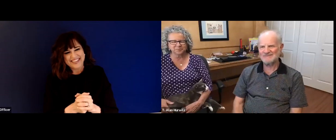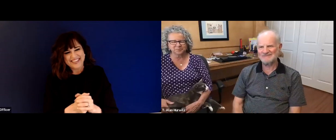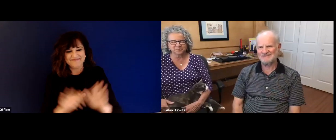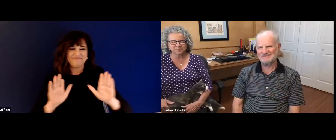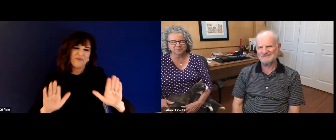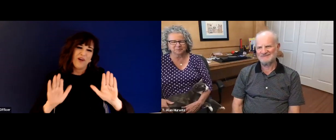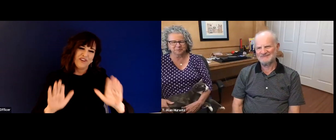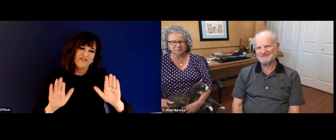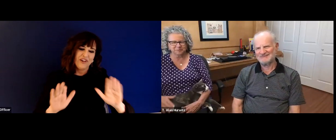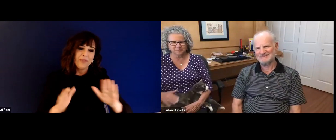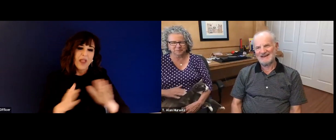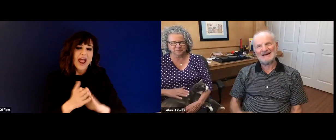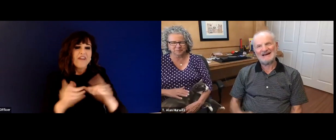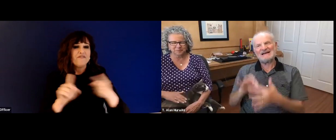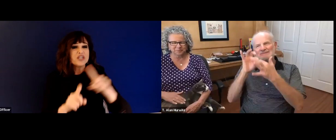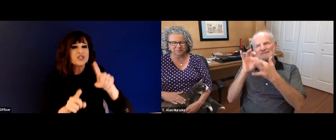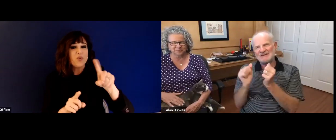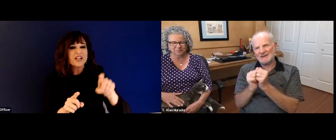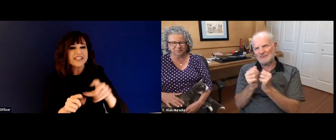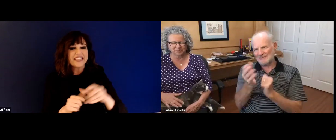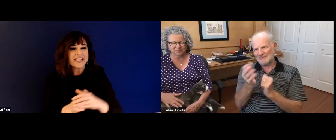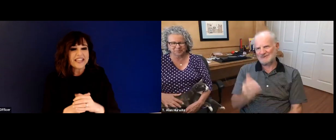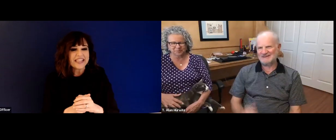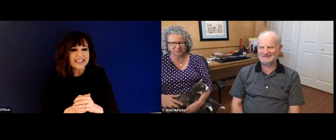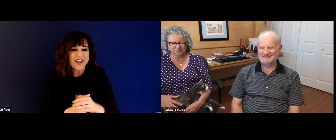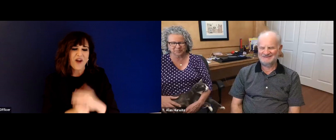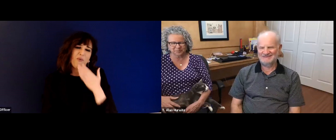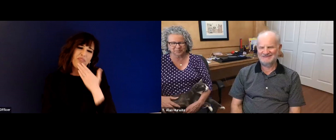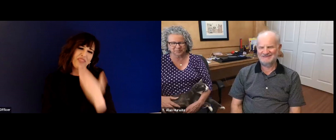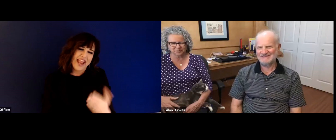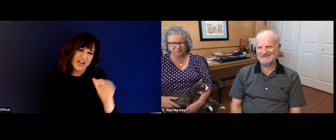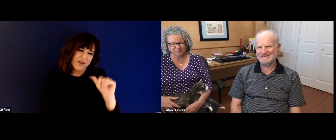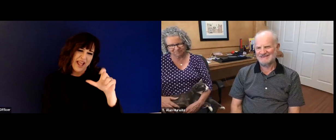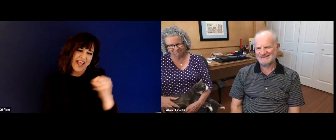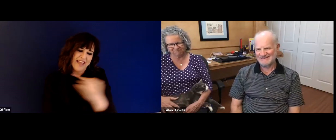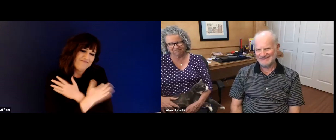I am really proud to be here. It's an honor to be part of this